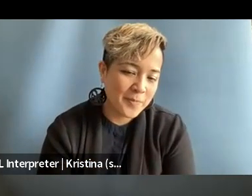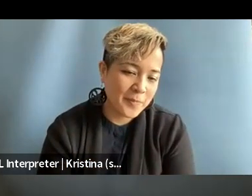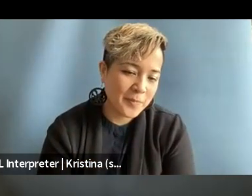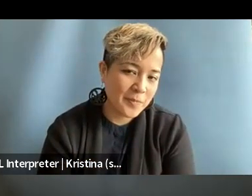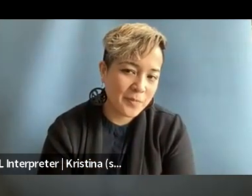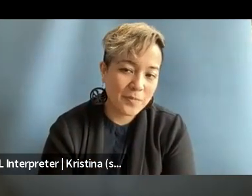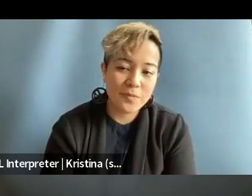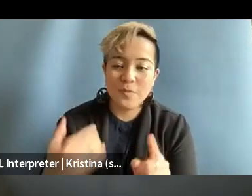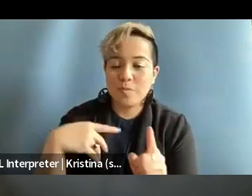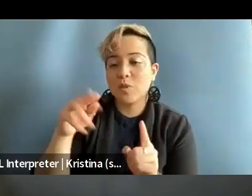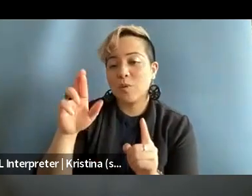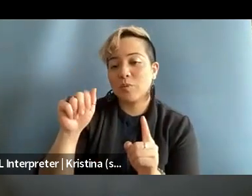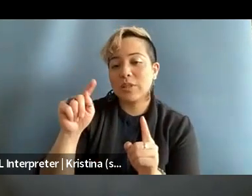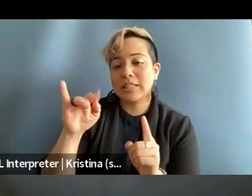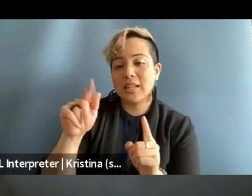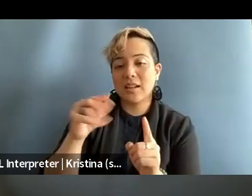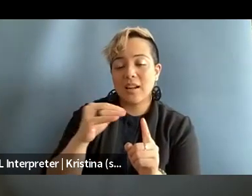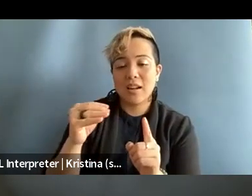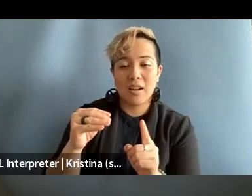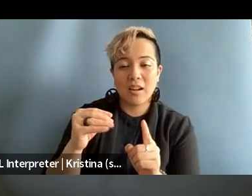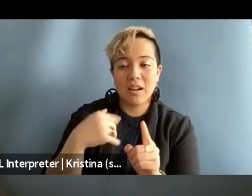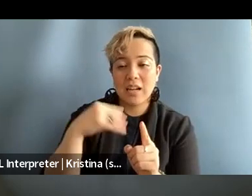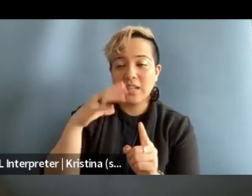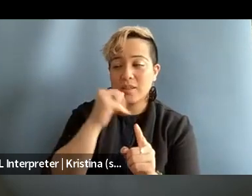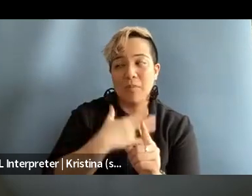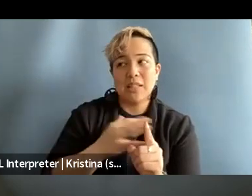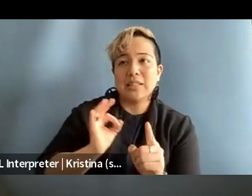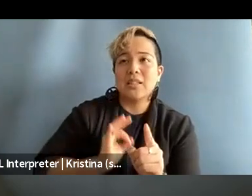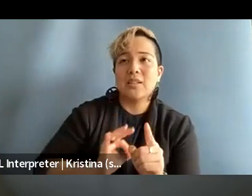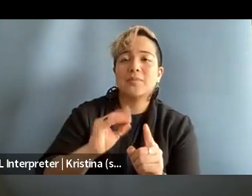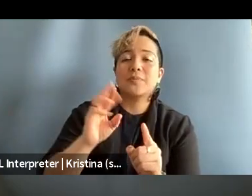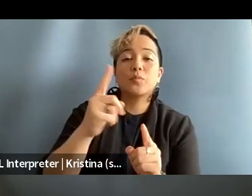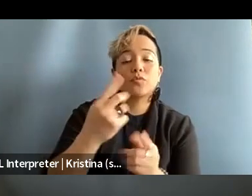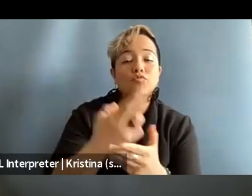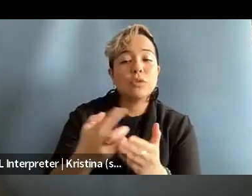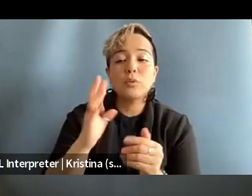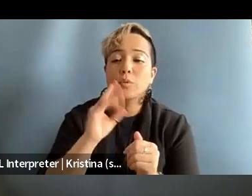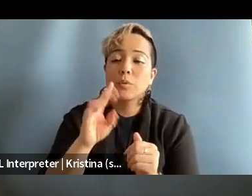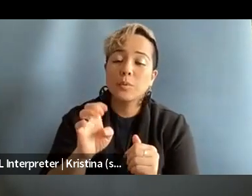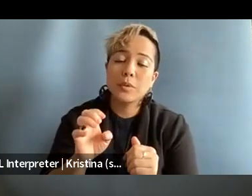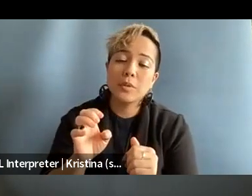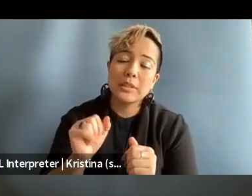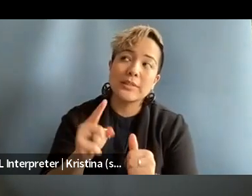This is Pratika, and I guess my takeaway and a resource would be, well first is that, you know,